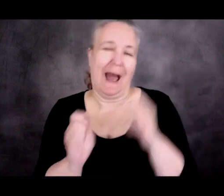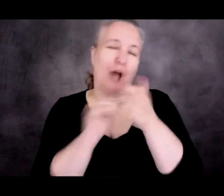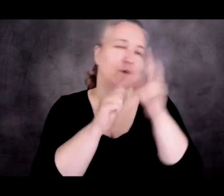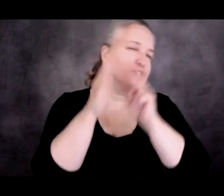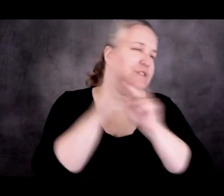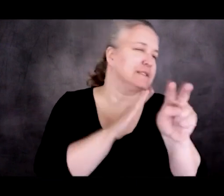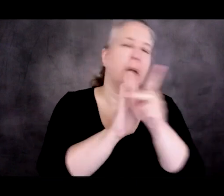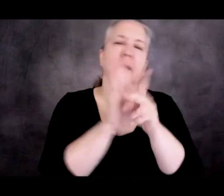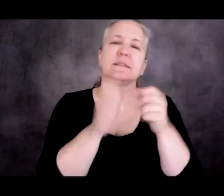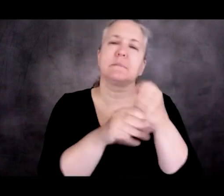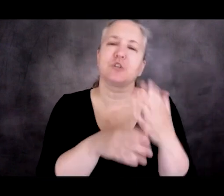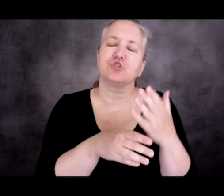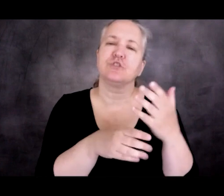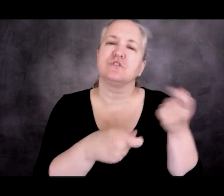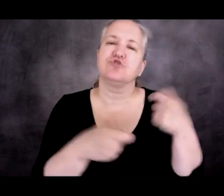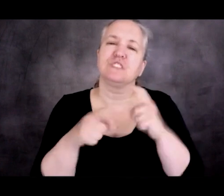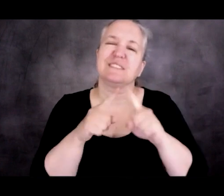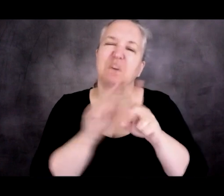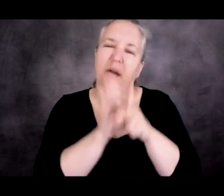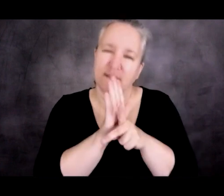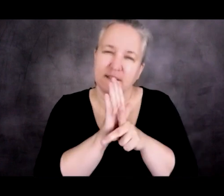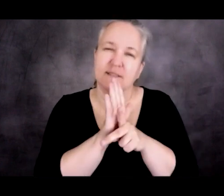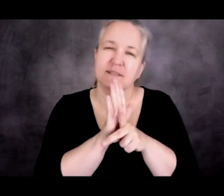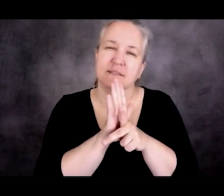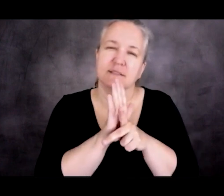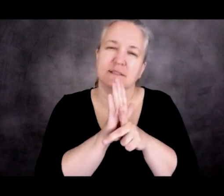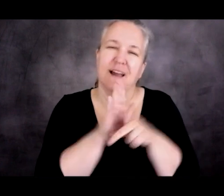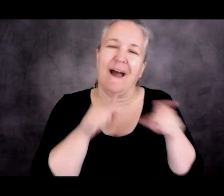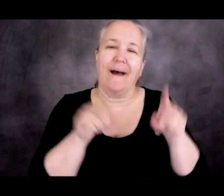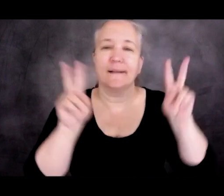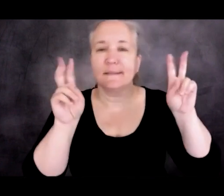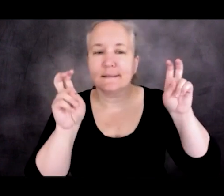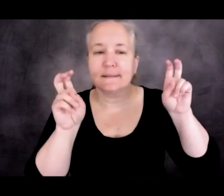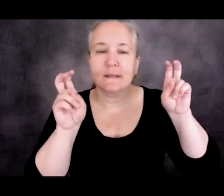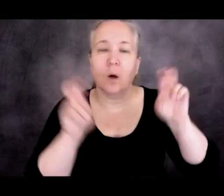the policies as the so-called "browning" of the US occurs